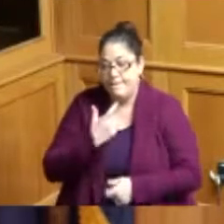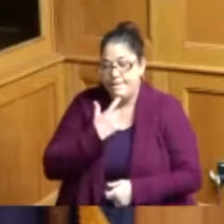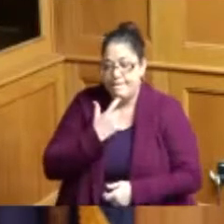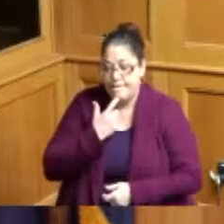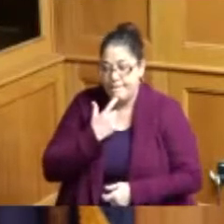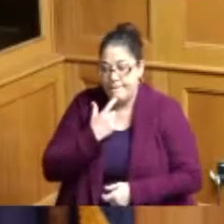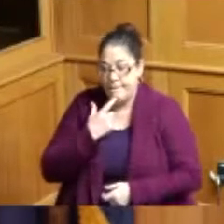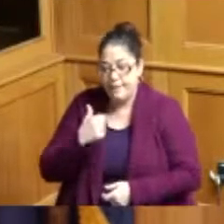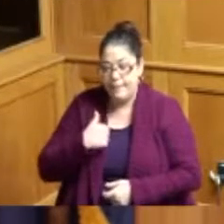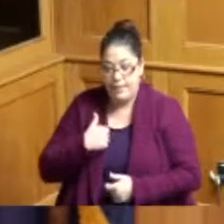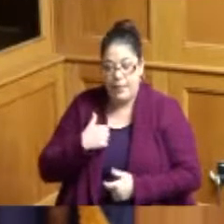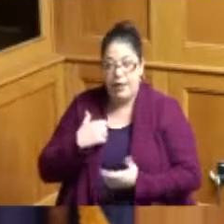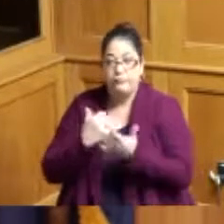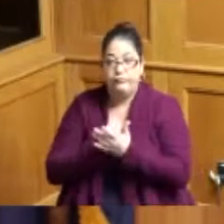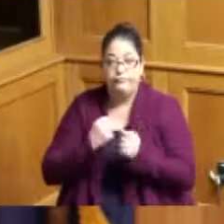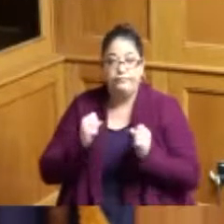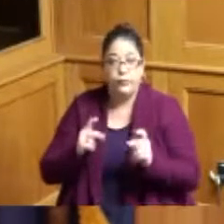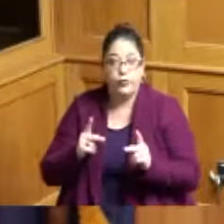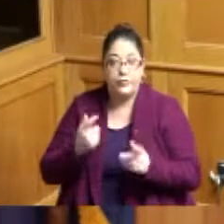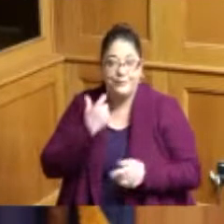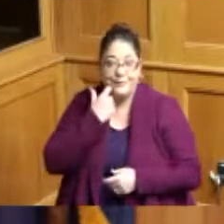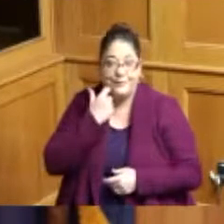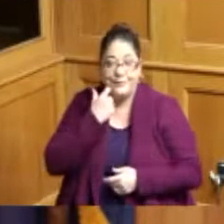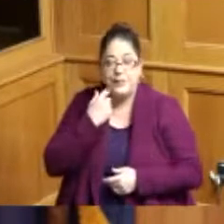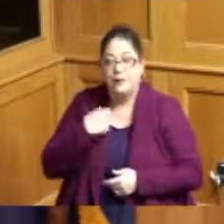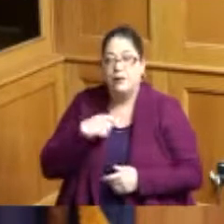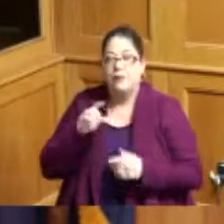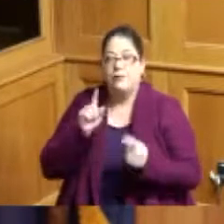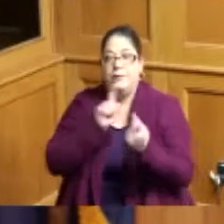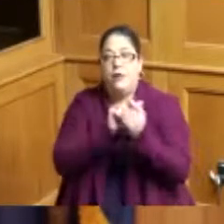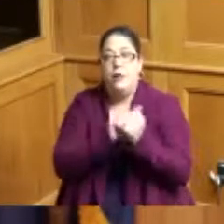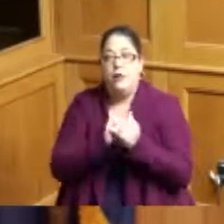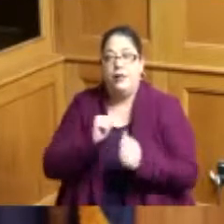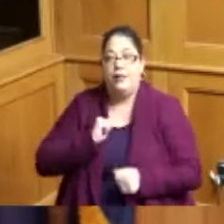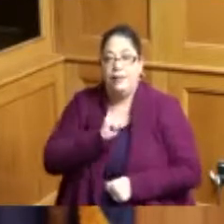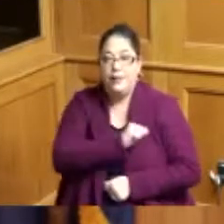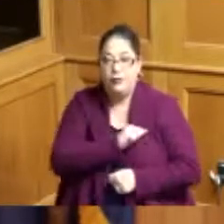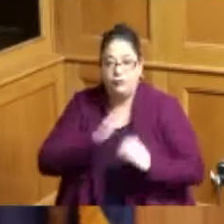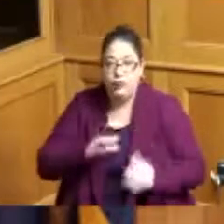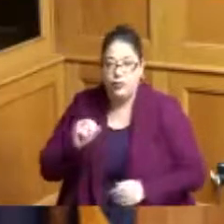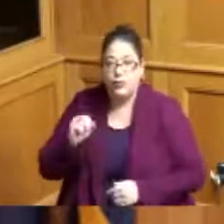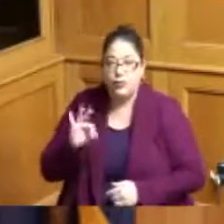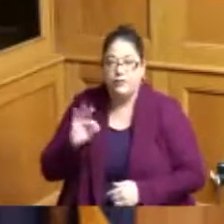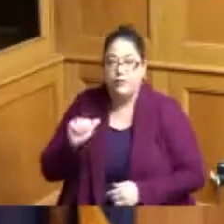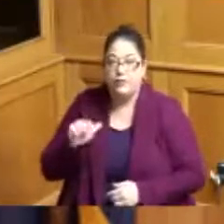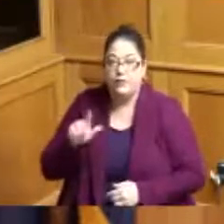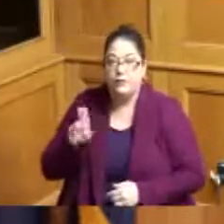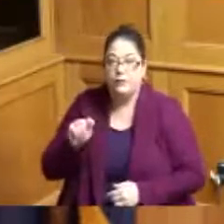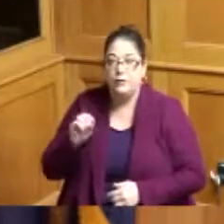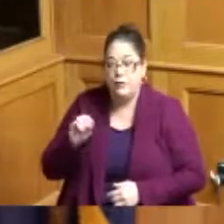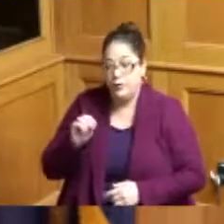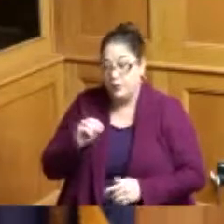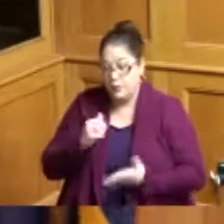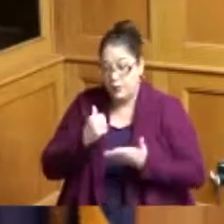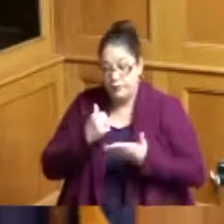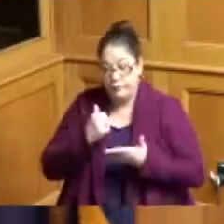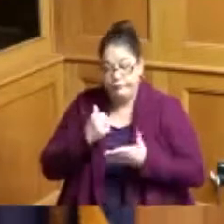I did get a chance to meet with our Administrator and looking forward to it to have a presentation